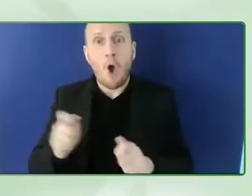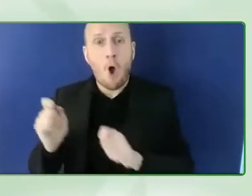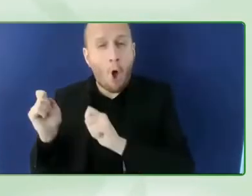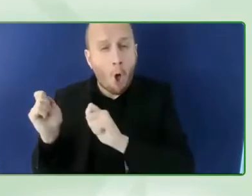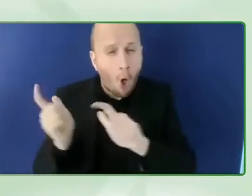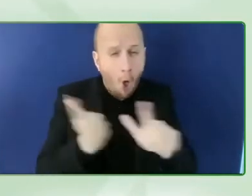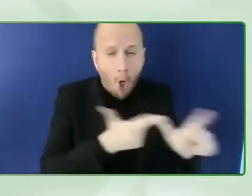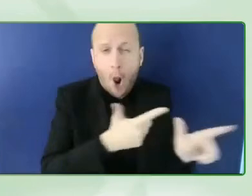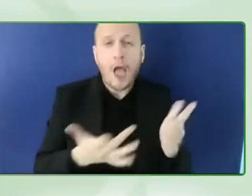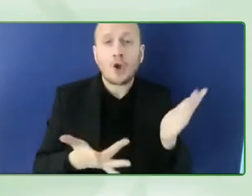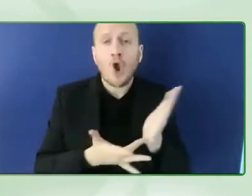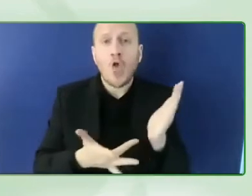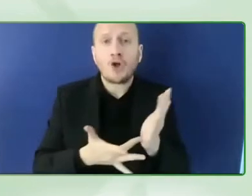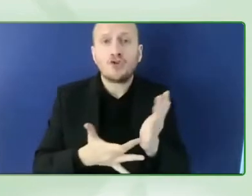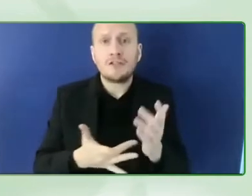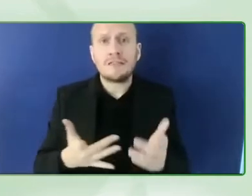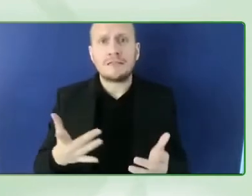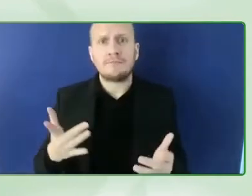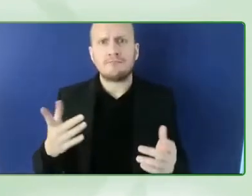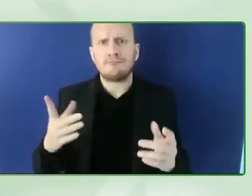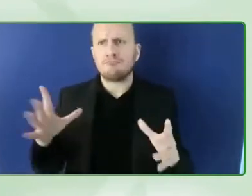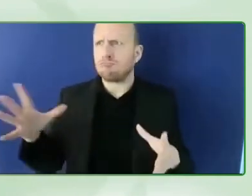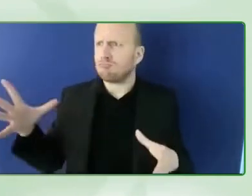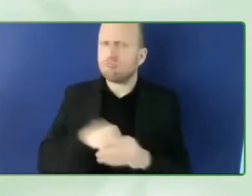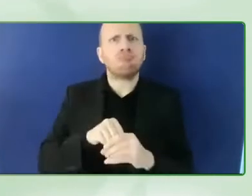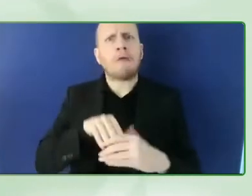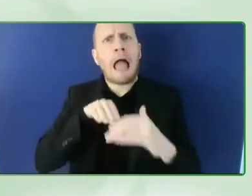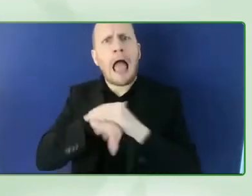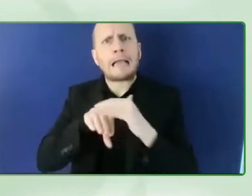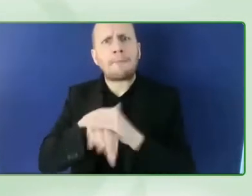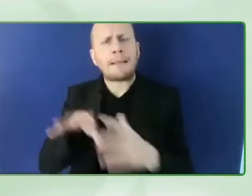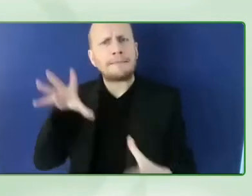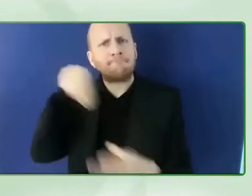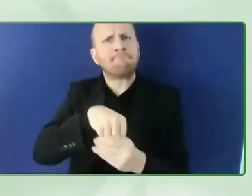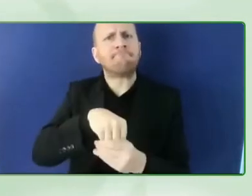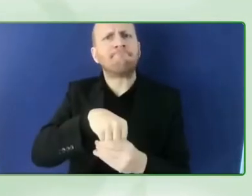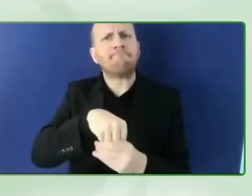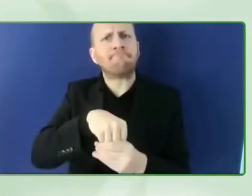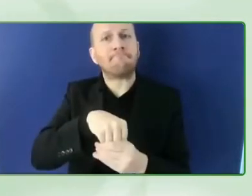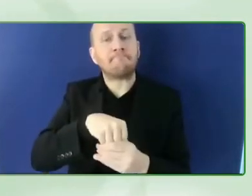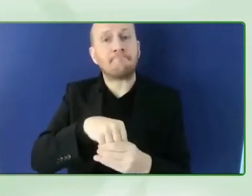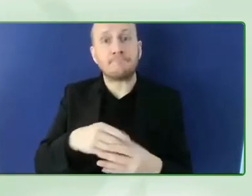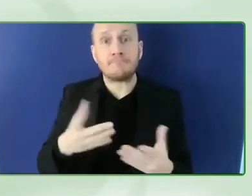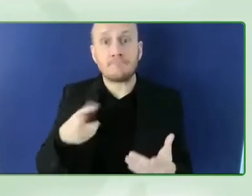this is something that is not happening now you know in your conference in zero project we are